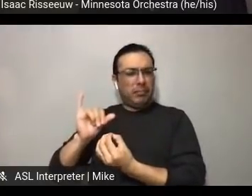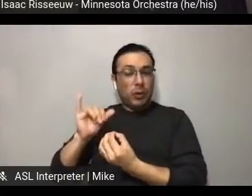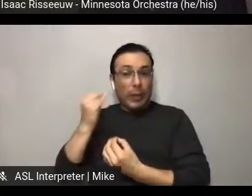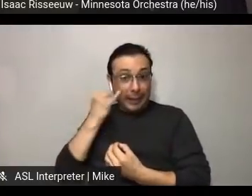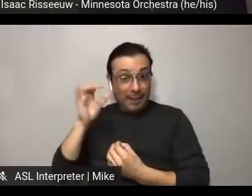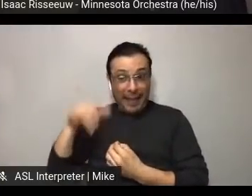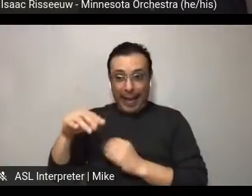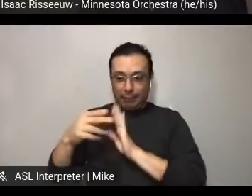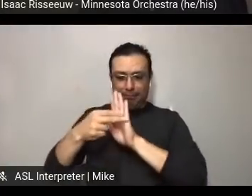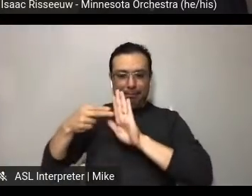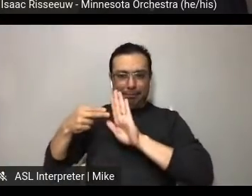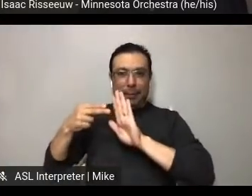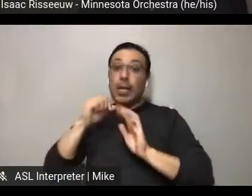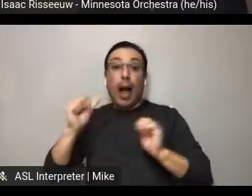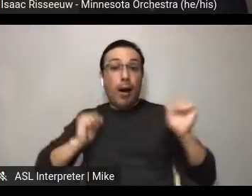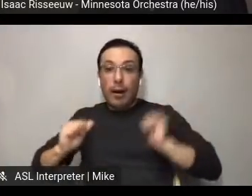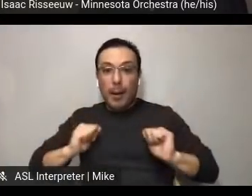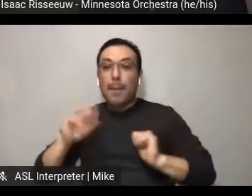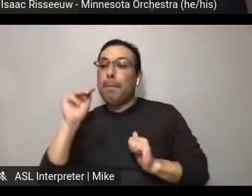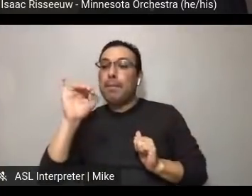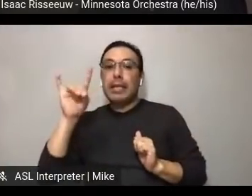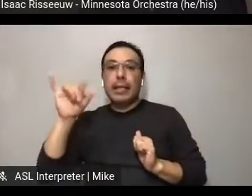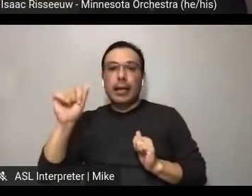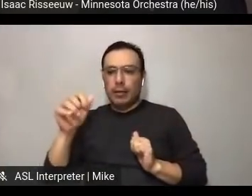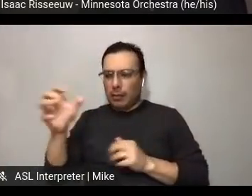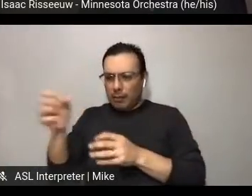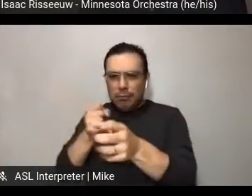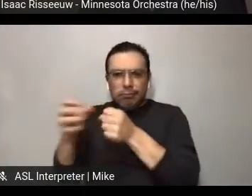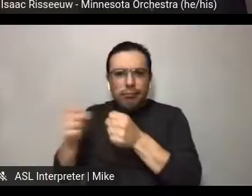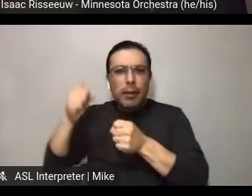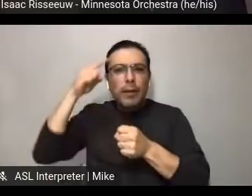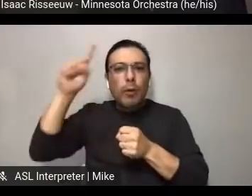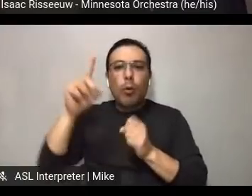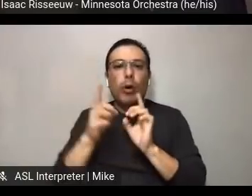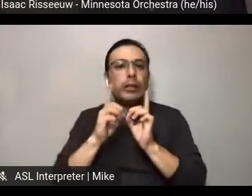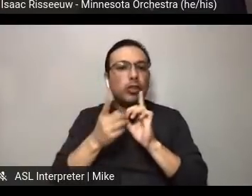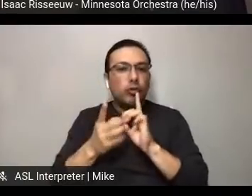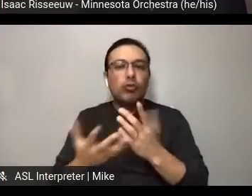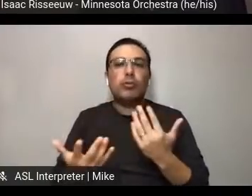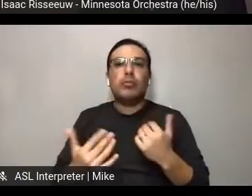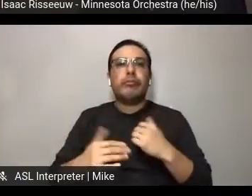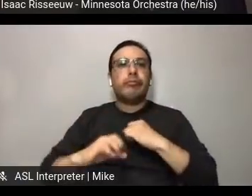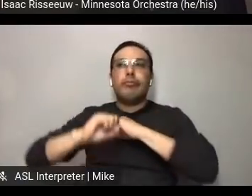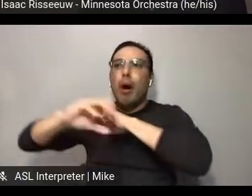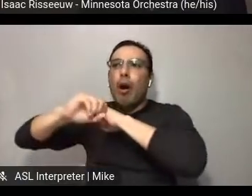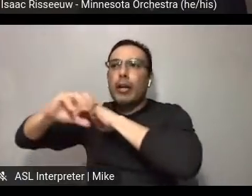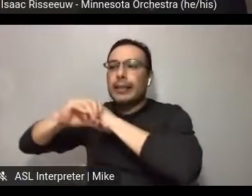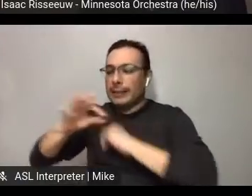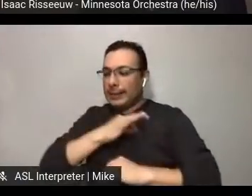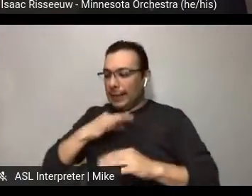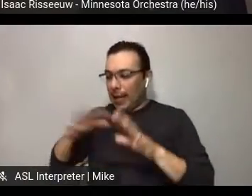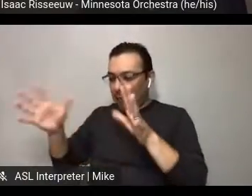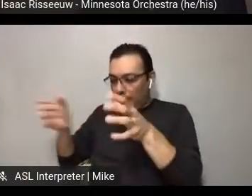were production staff pulled into help digital efforts? Were marketing staff more involved in production than usual? I think one of the things